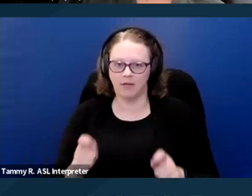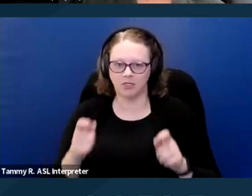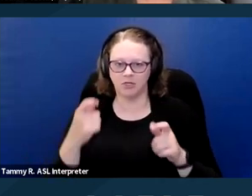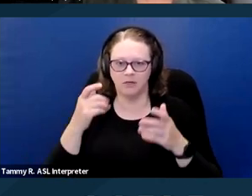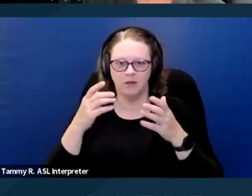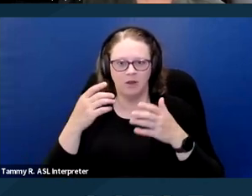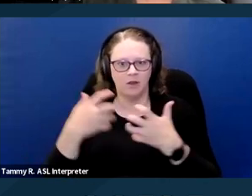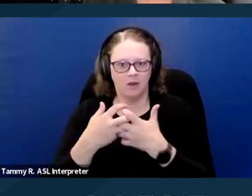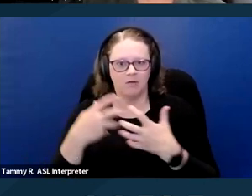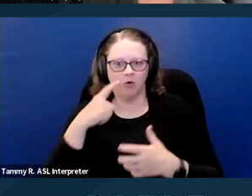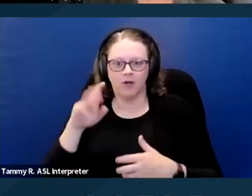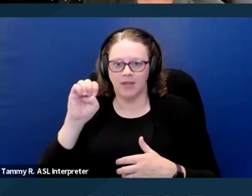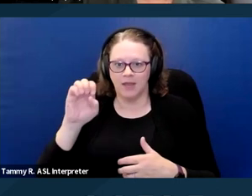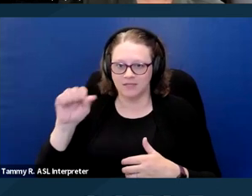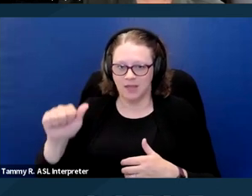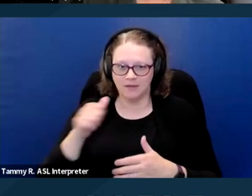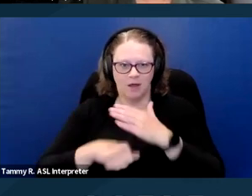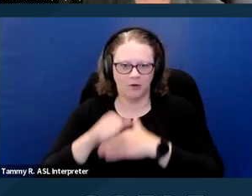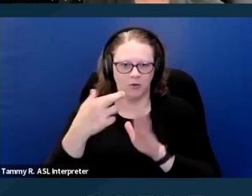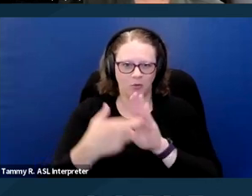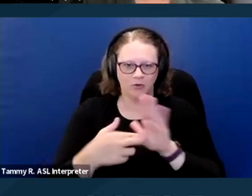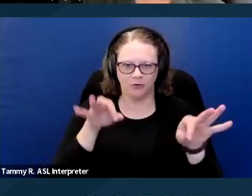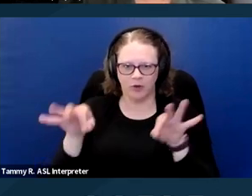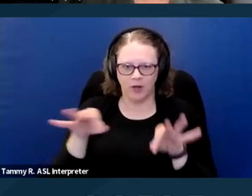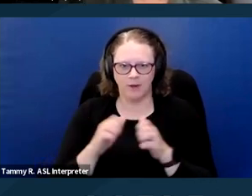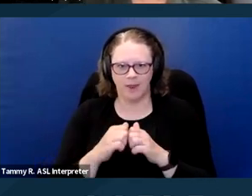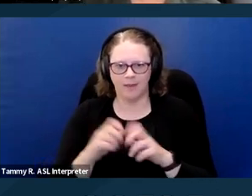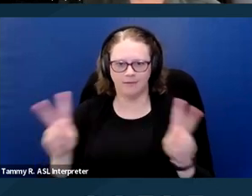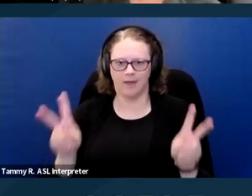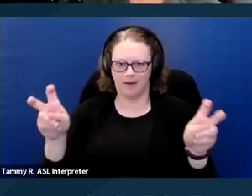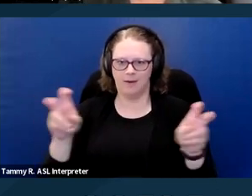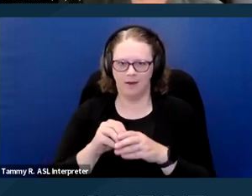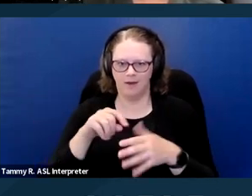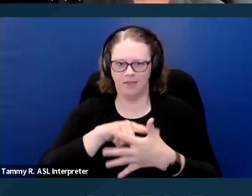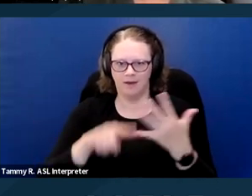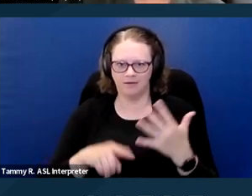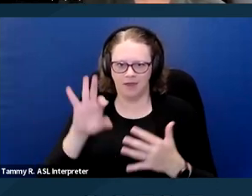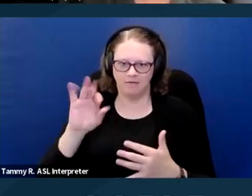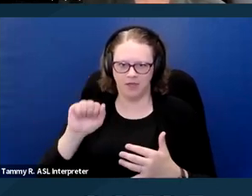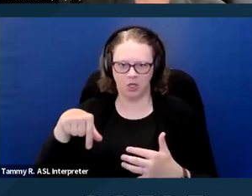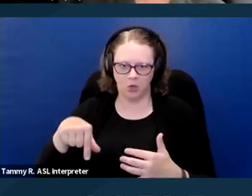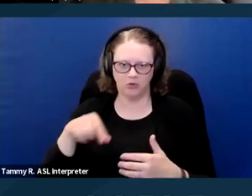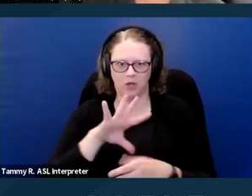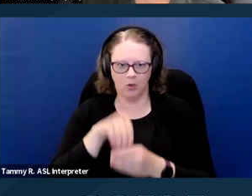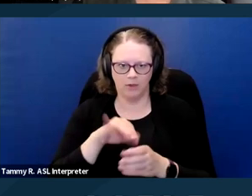regarding what type of documentation establishes someone's disability related need for an ESA.